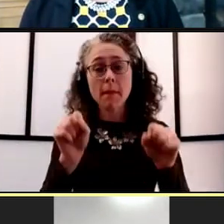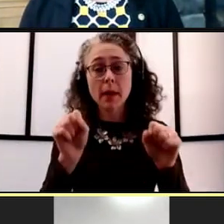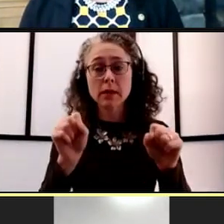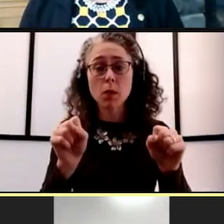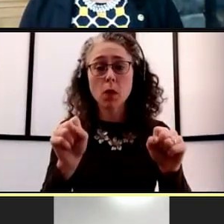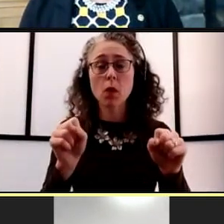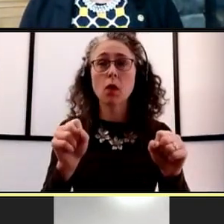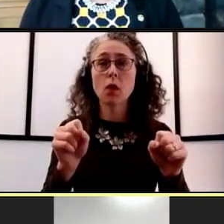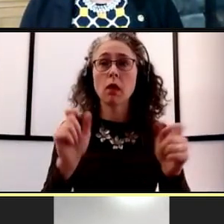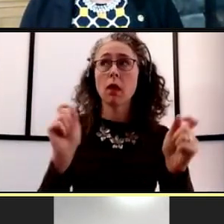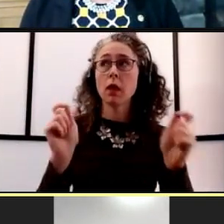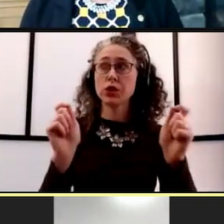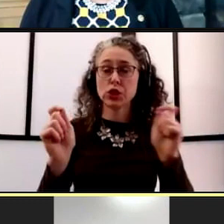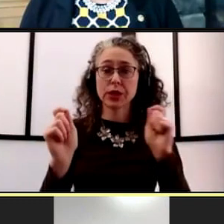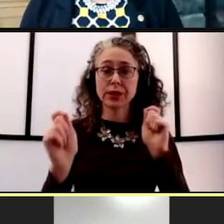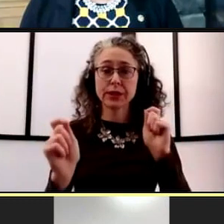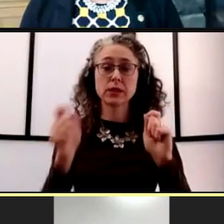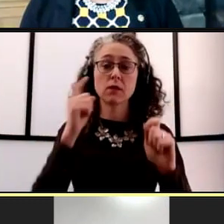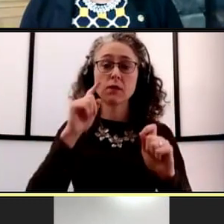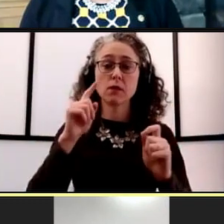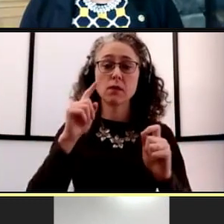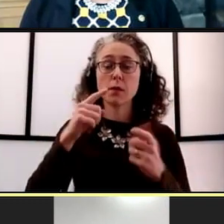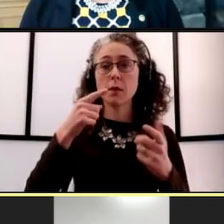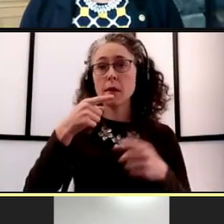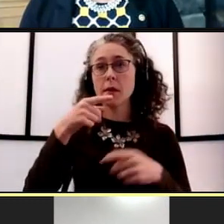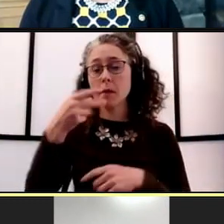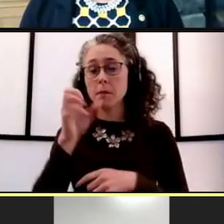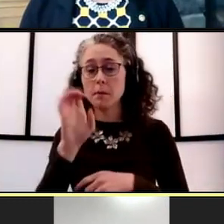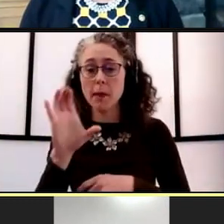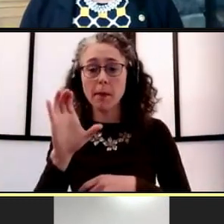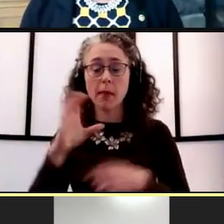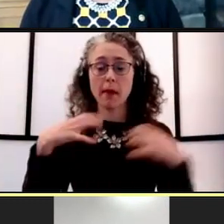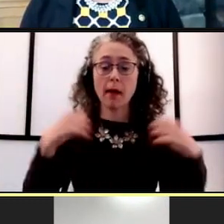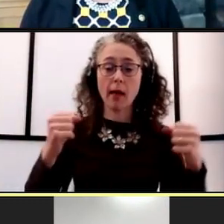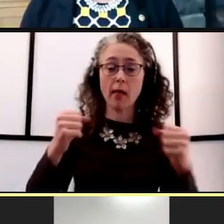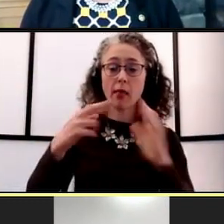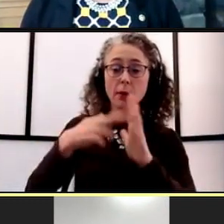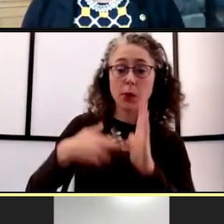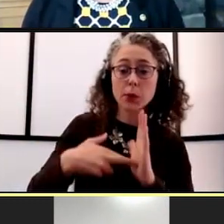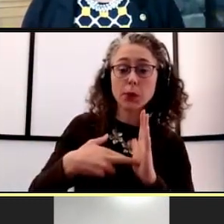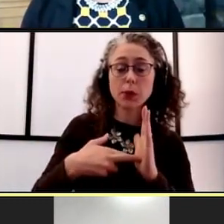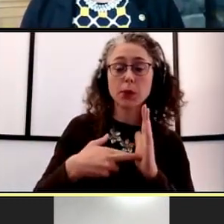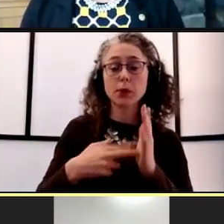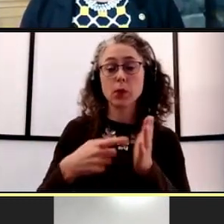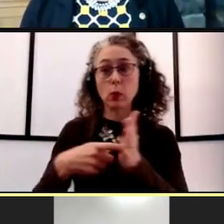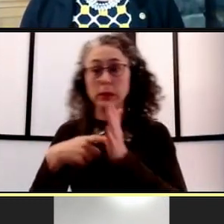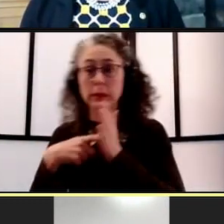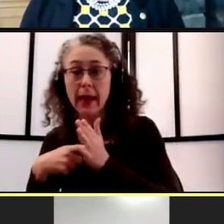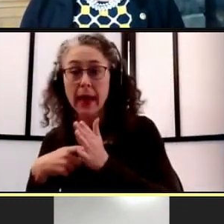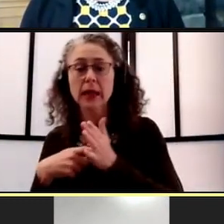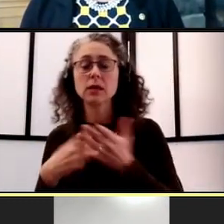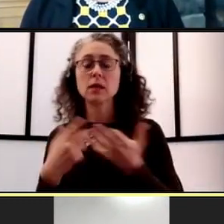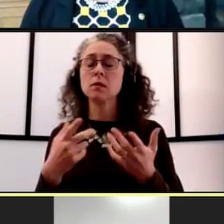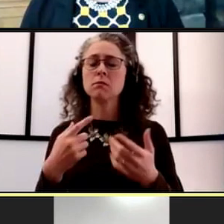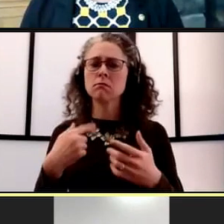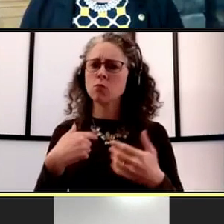to make adjustments based on public health guidelines or based on demand, we do expect that indoor study spaces